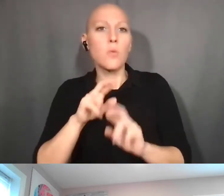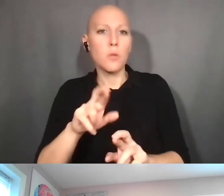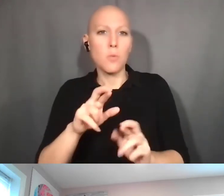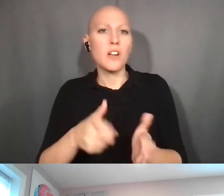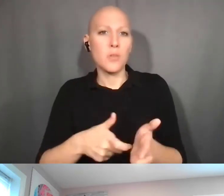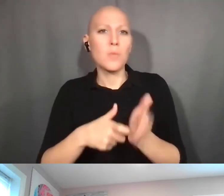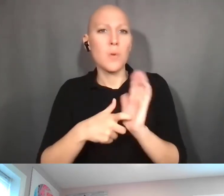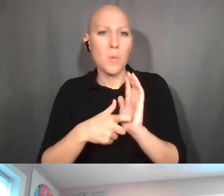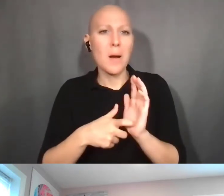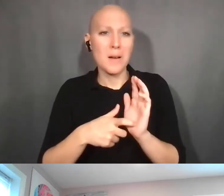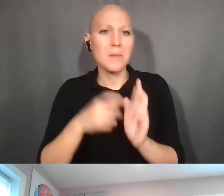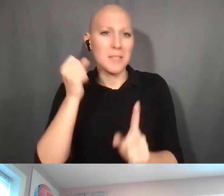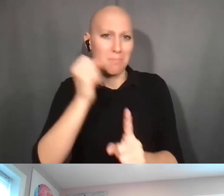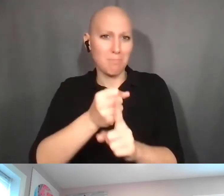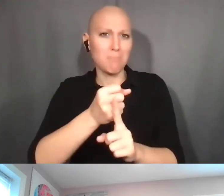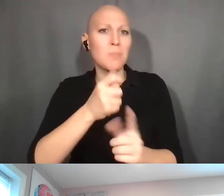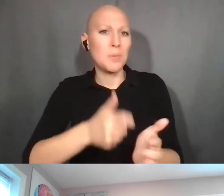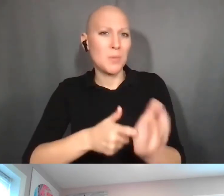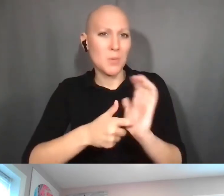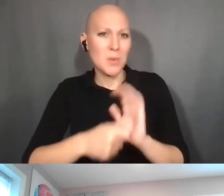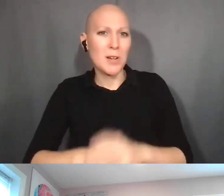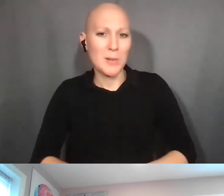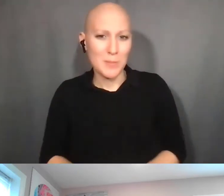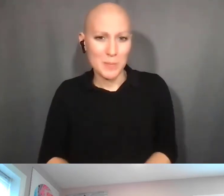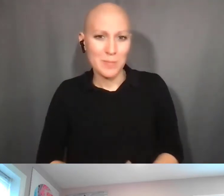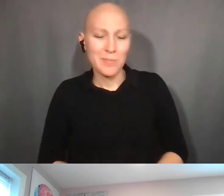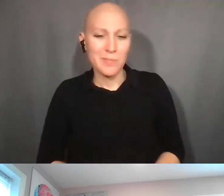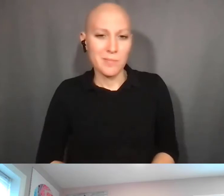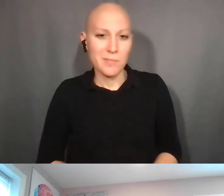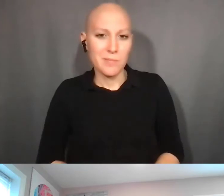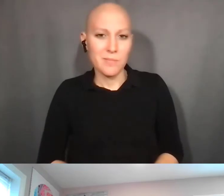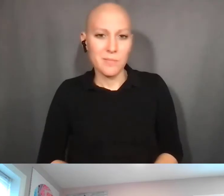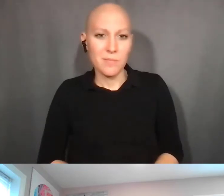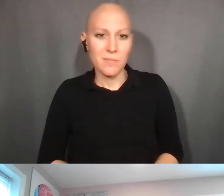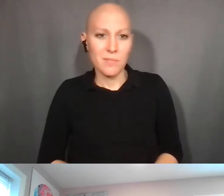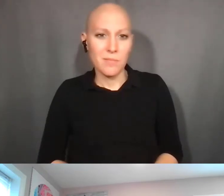Kristin Ta: Great. We have a couple more questions in here. So folks, if you still have questions feel free